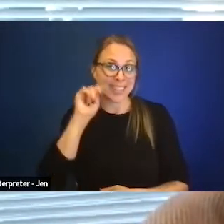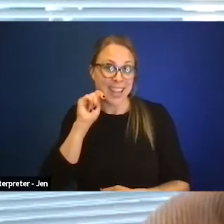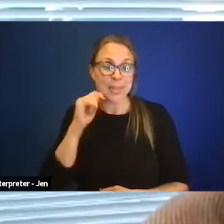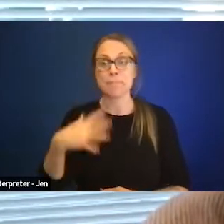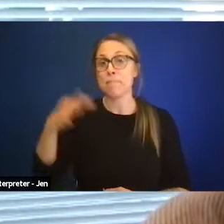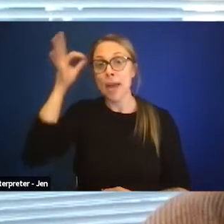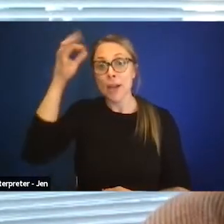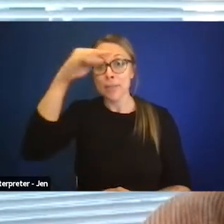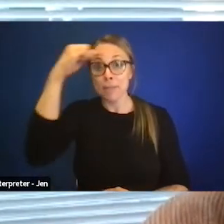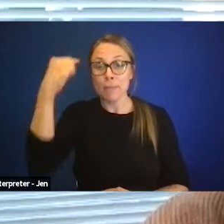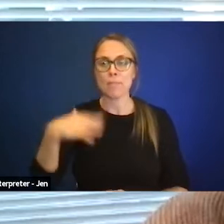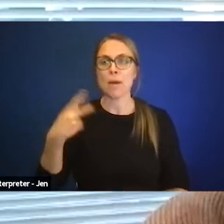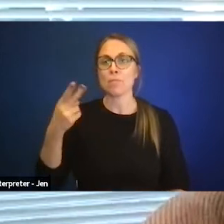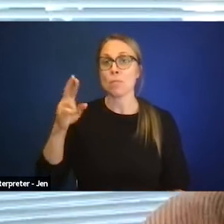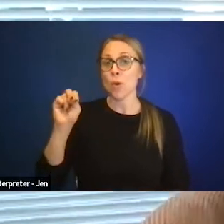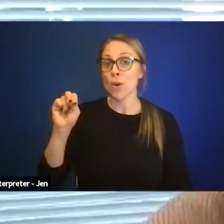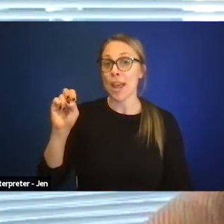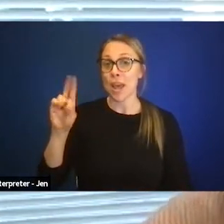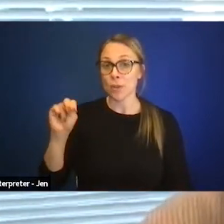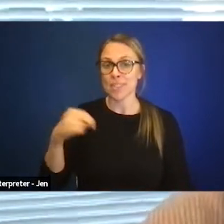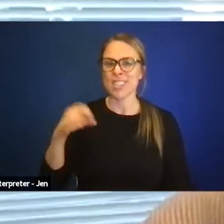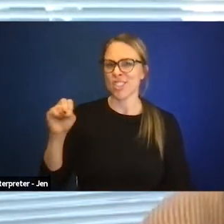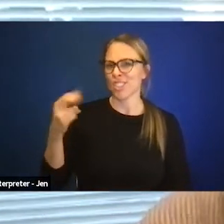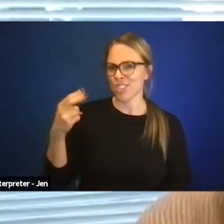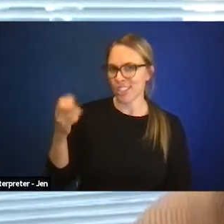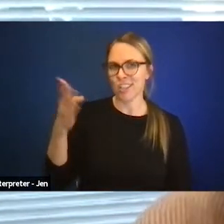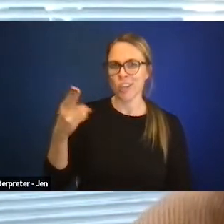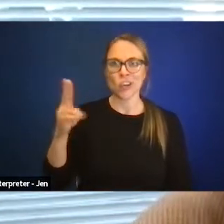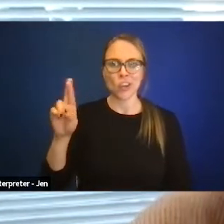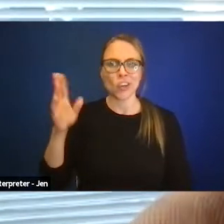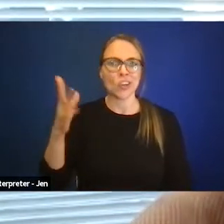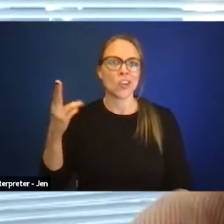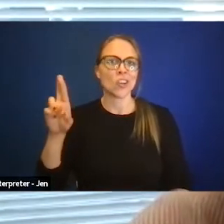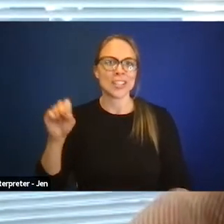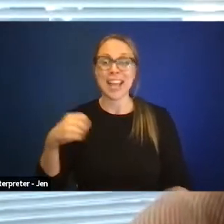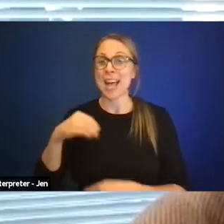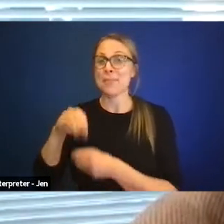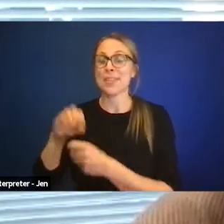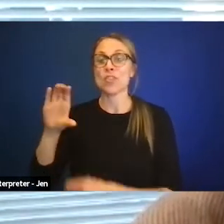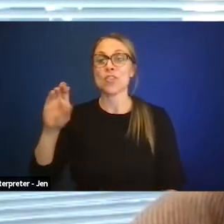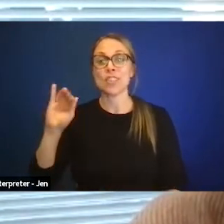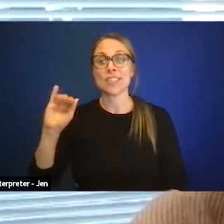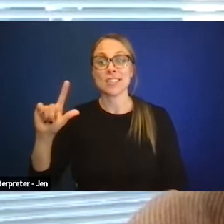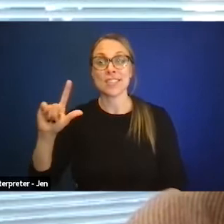My pronouns are she, her and hers. I am in the Crystal City corporate office today,